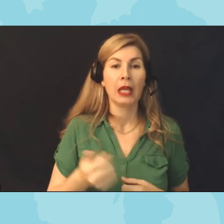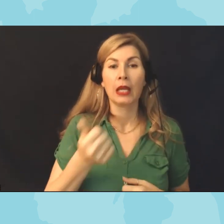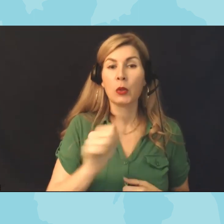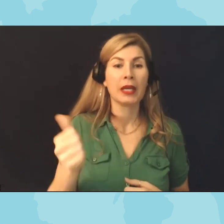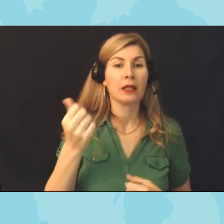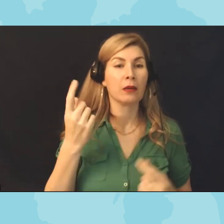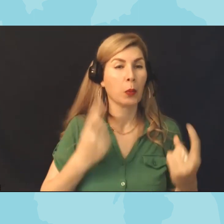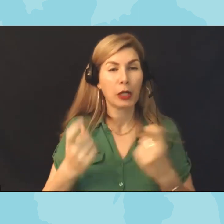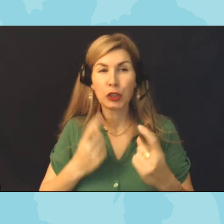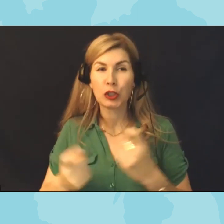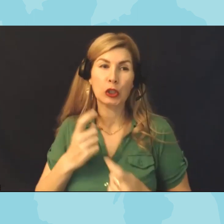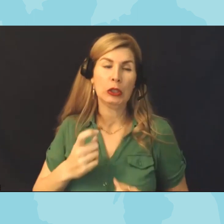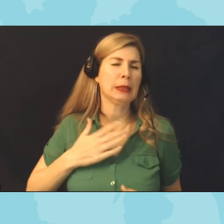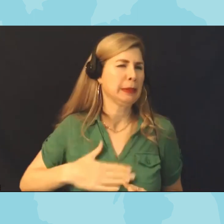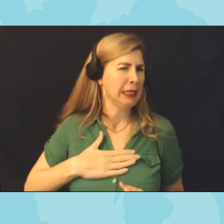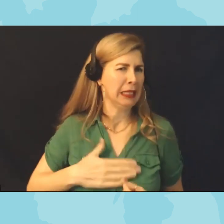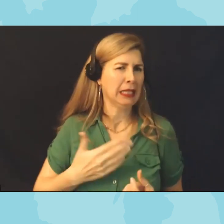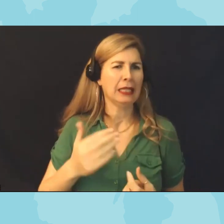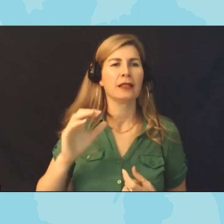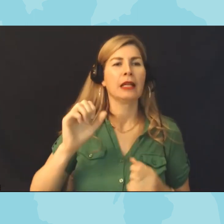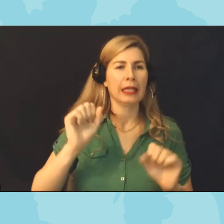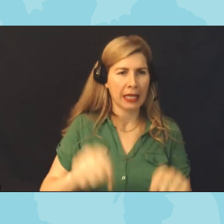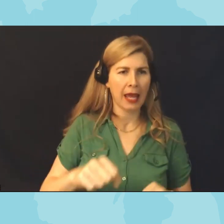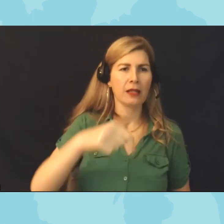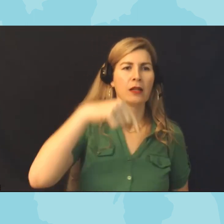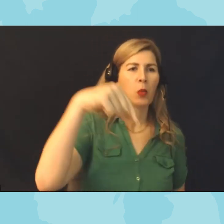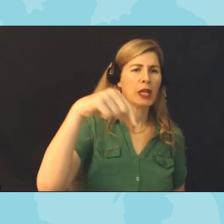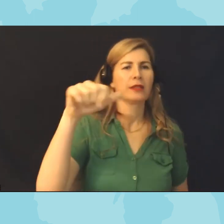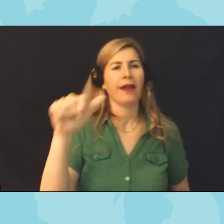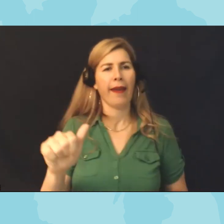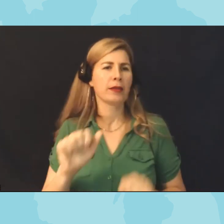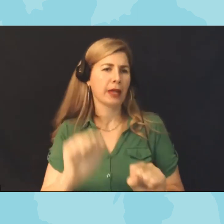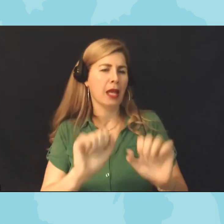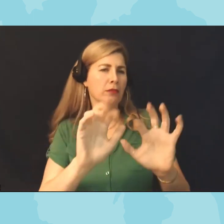can submit them throughout the event using the Q&A feature at the bottom of your screen um and